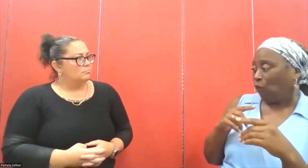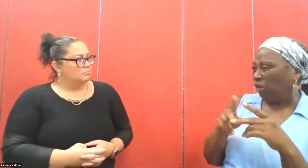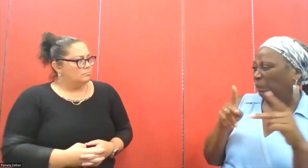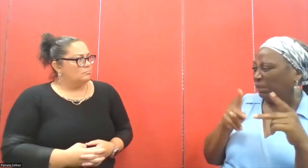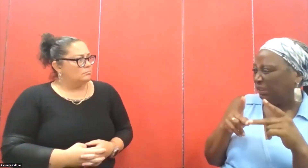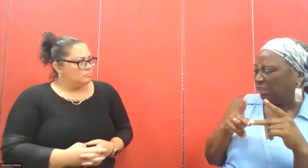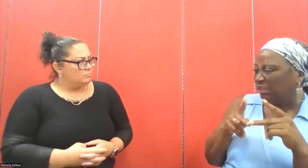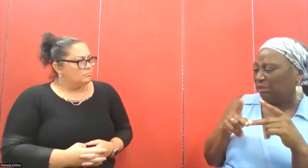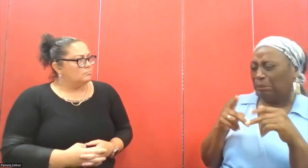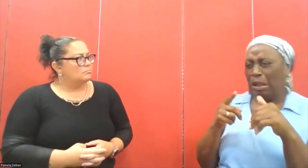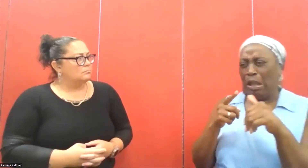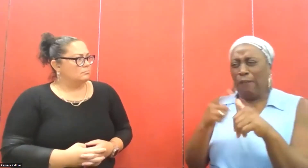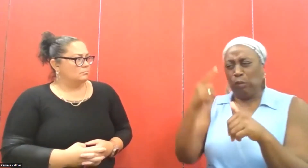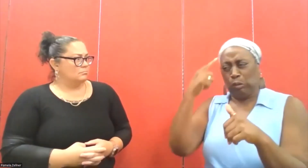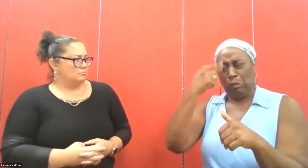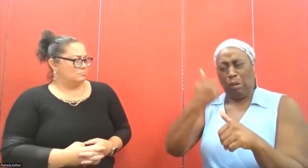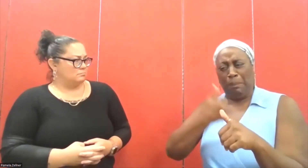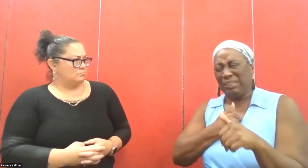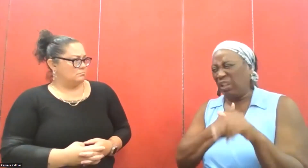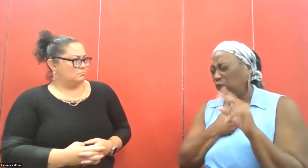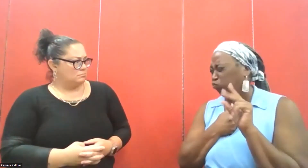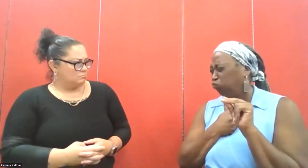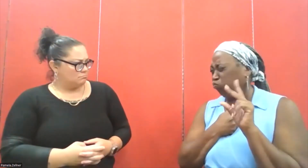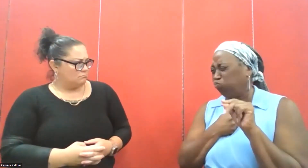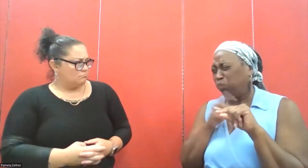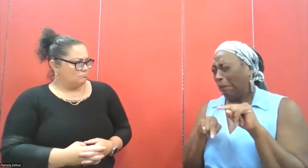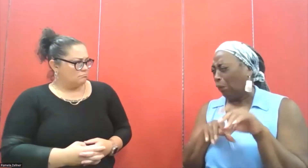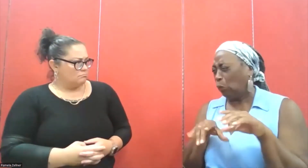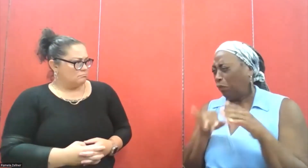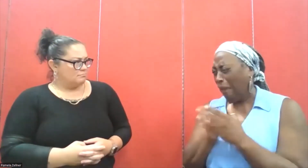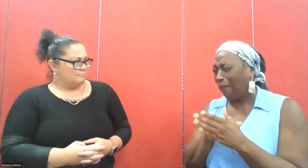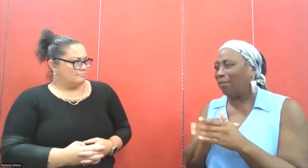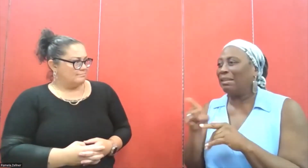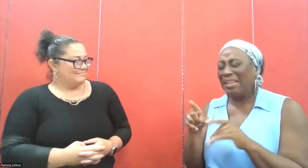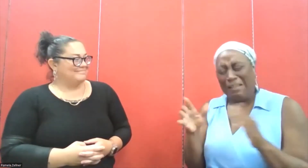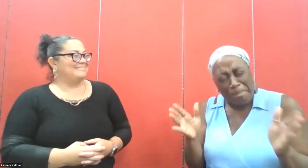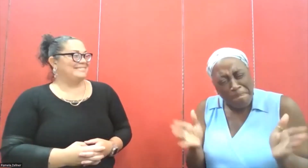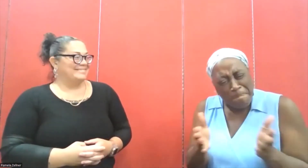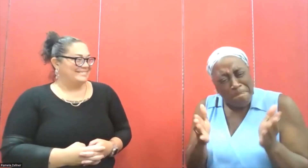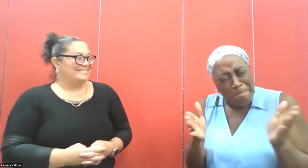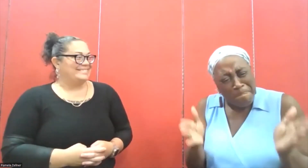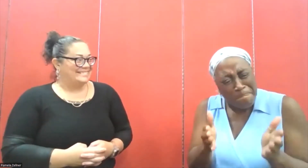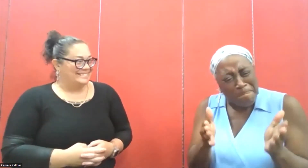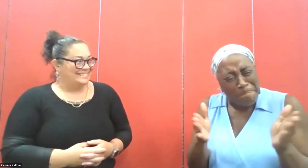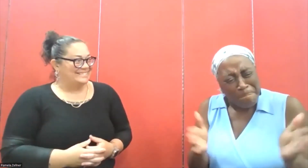about applying for the position, and at first I thought to myself, I can't do that, and they